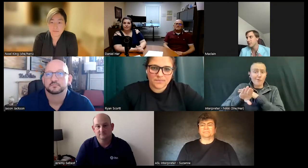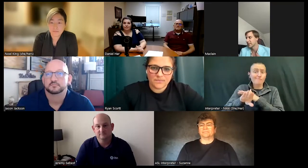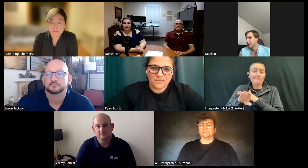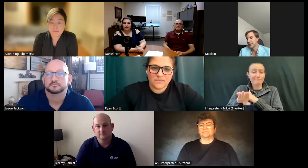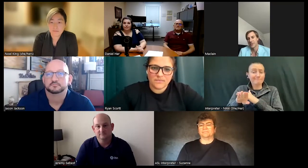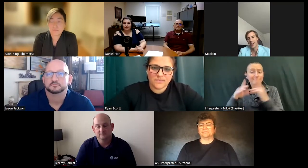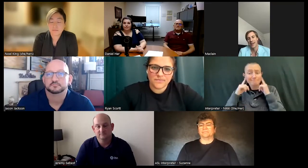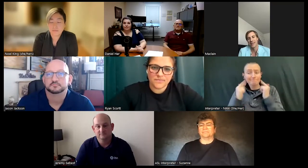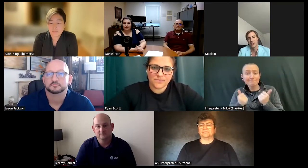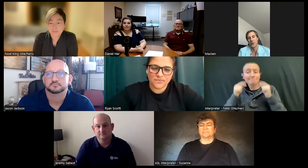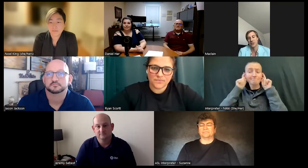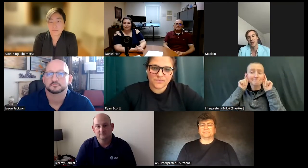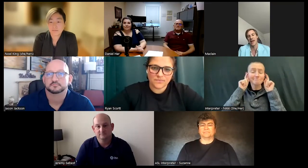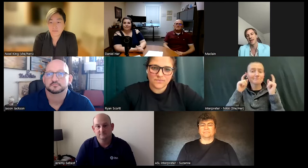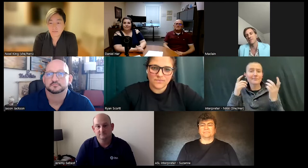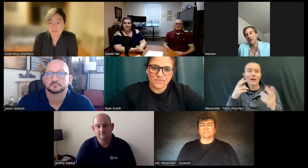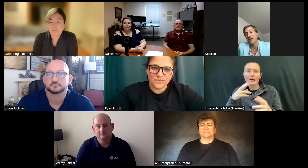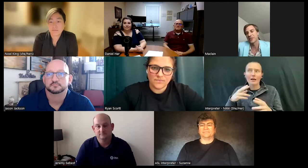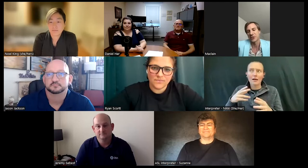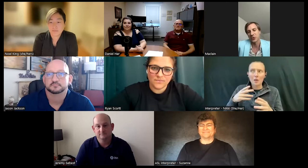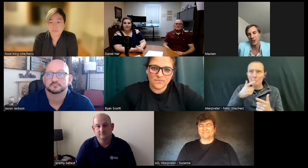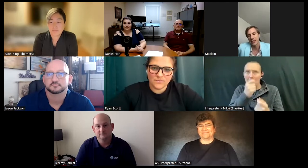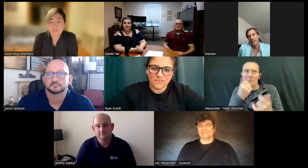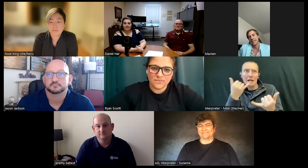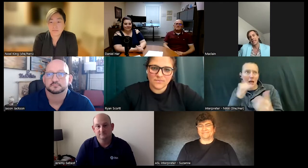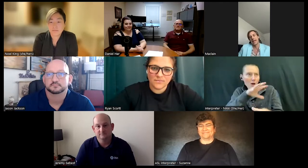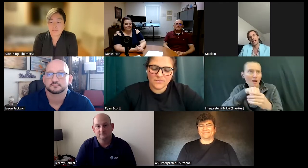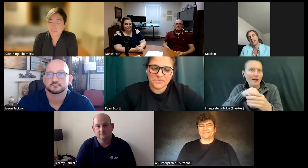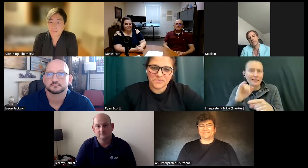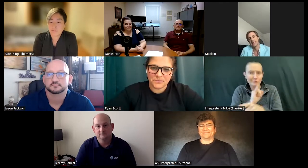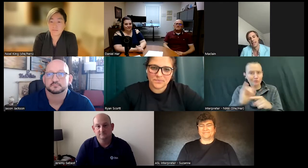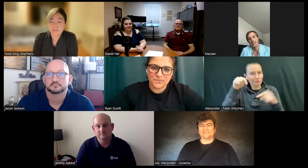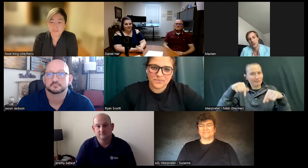which is, it's always fun now that I'm now in this industry. Then in high